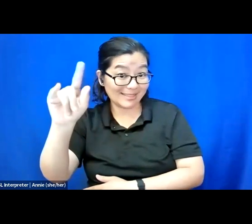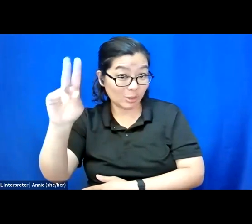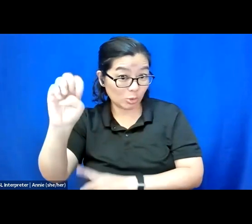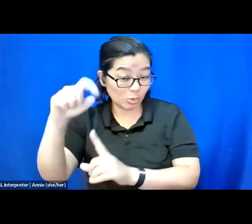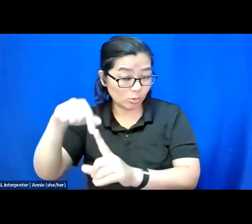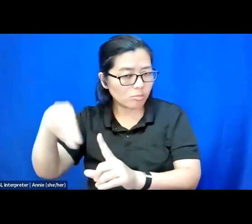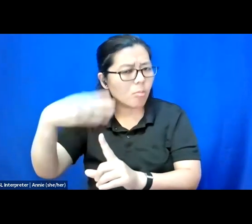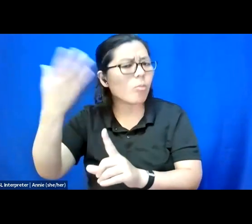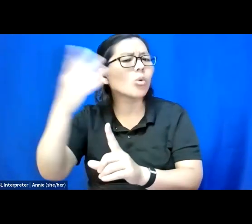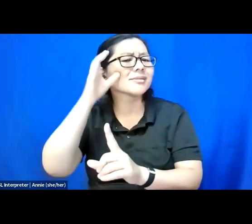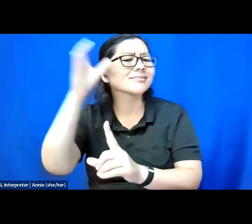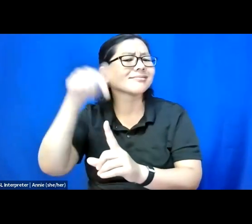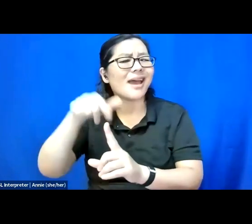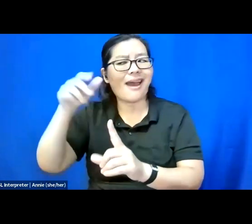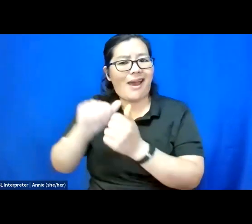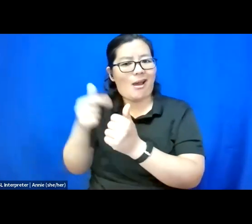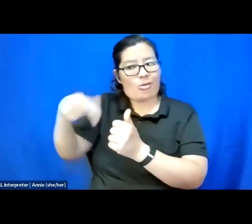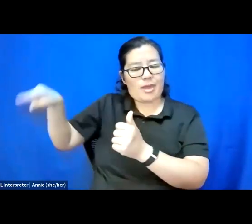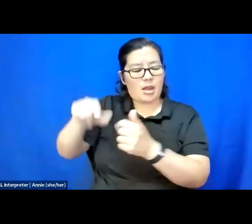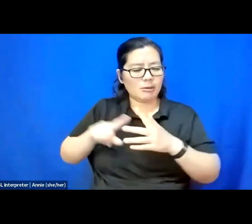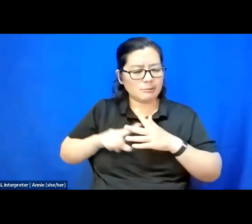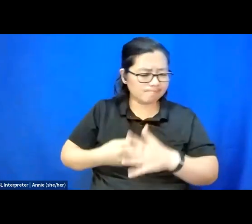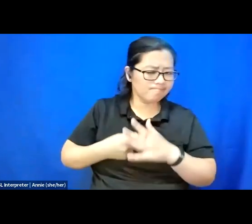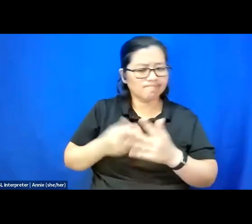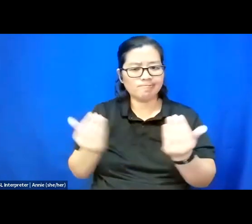for how they might initiate new support in disability studies.